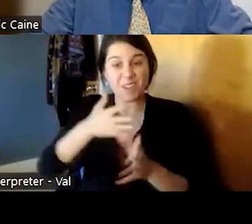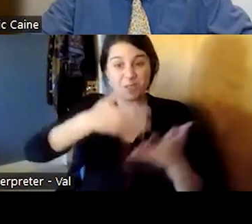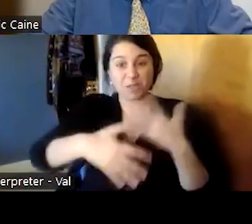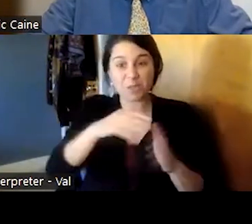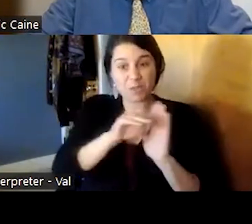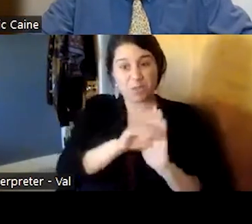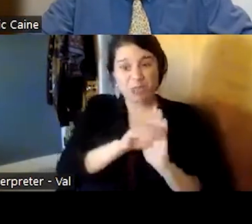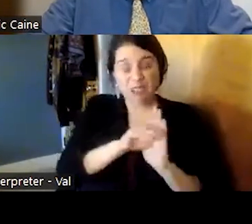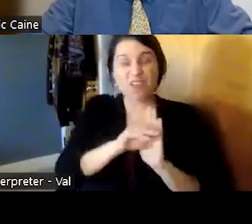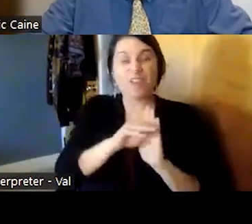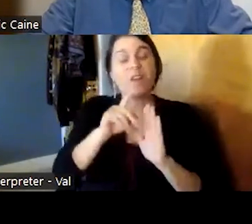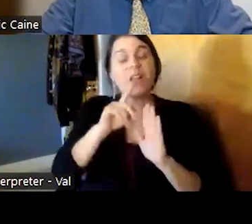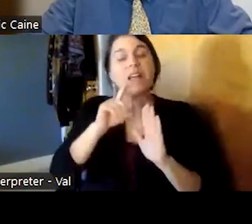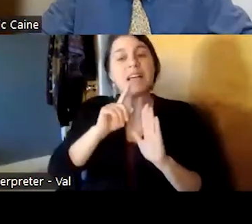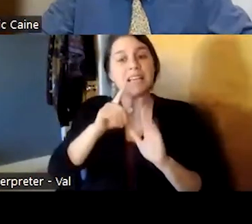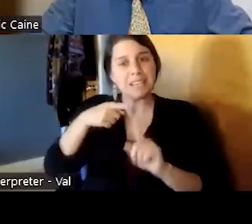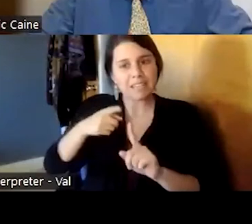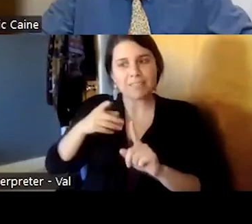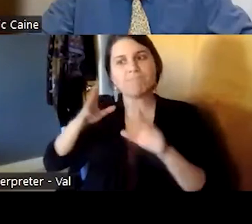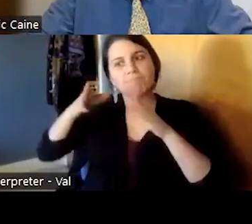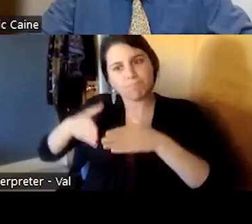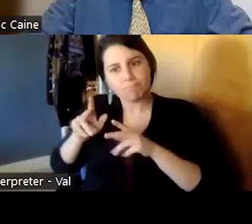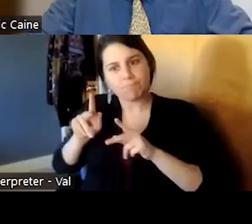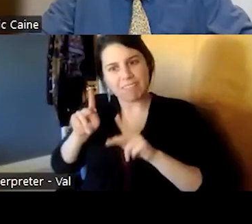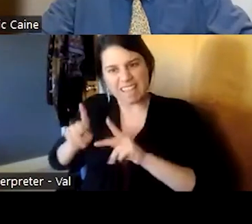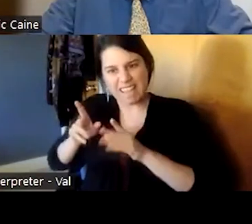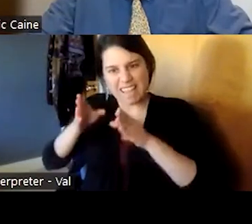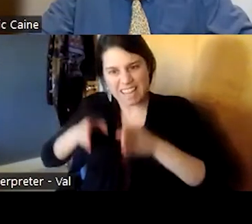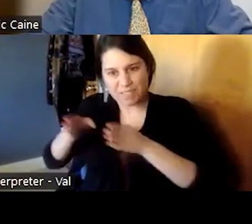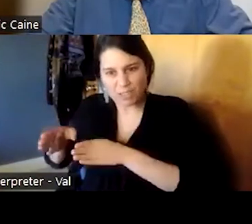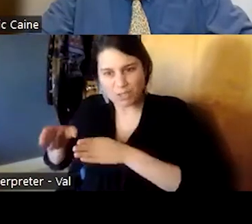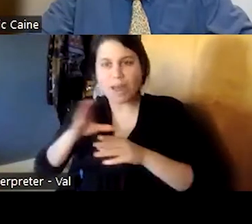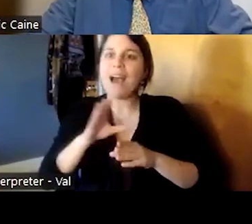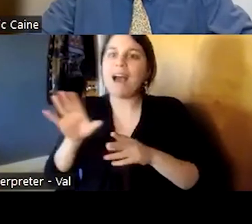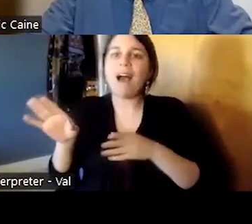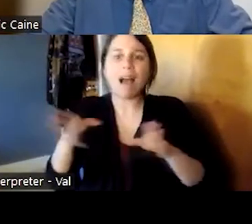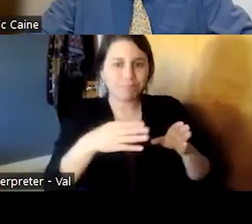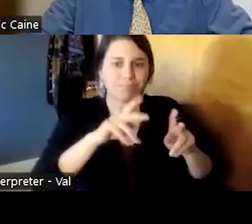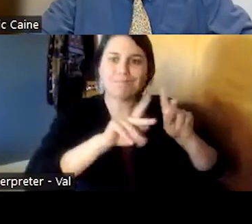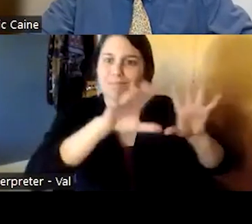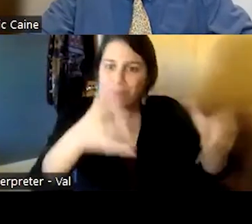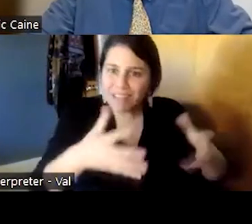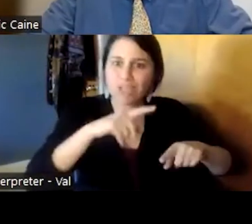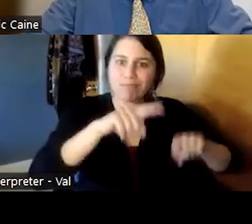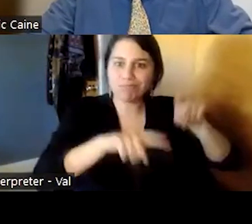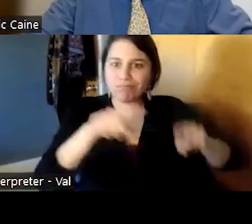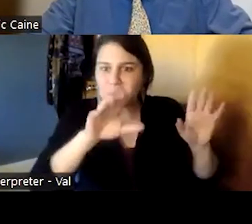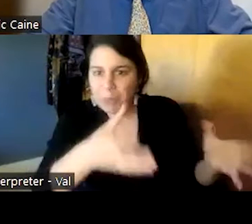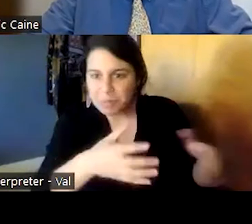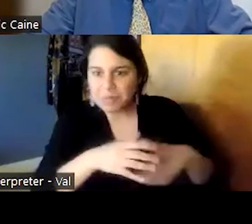a focus on individuals to a focus on populations and diverse groups people who have some collective